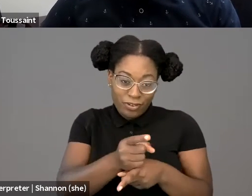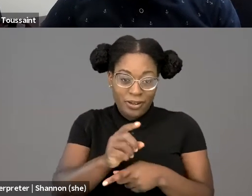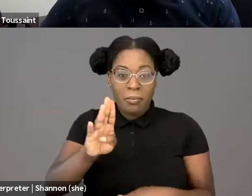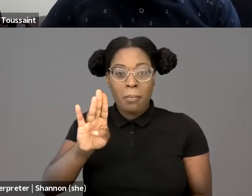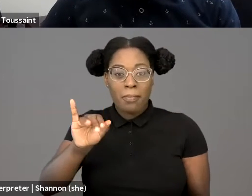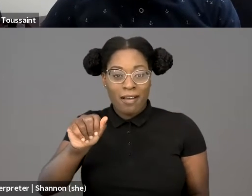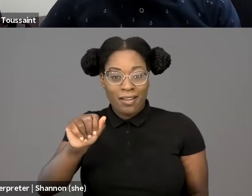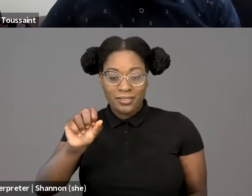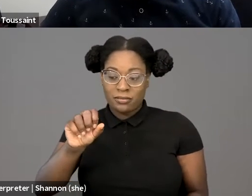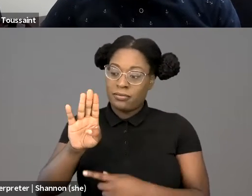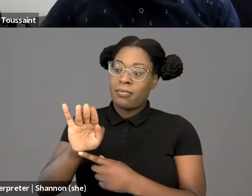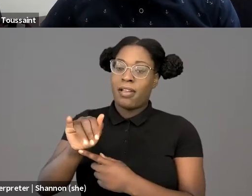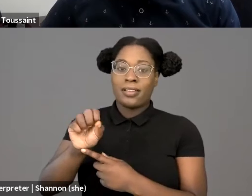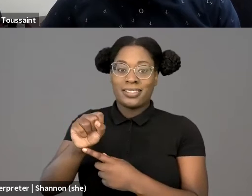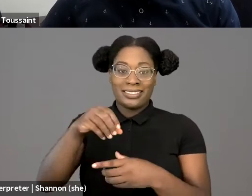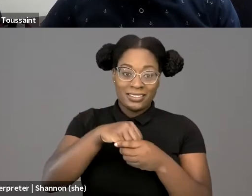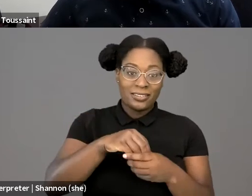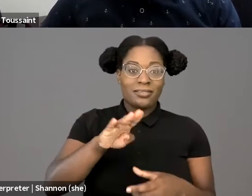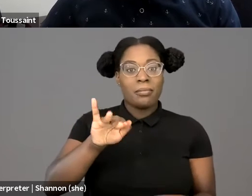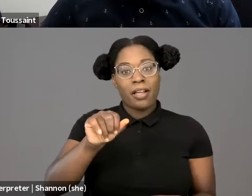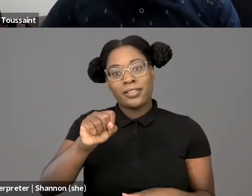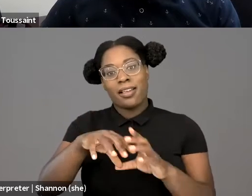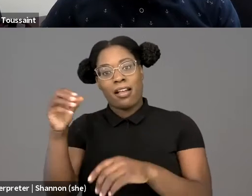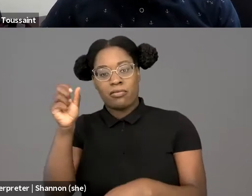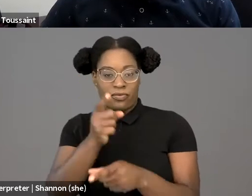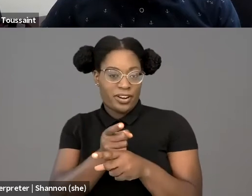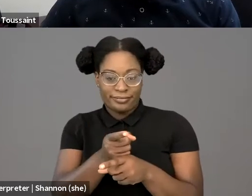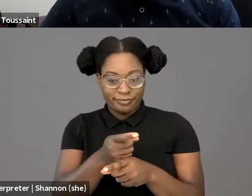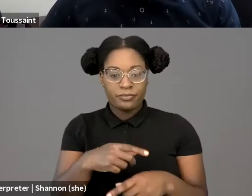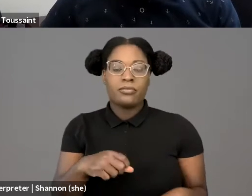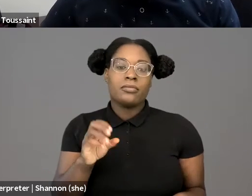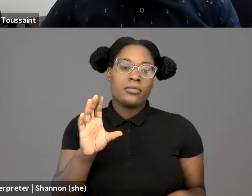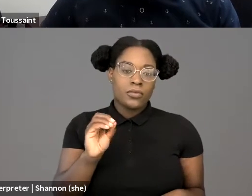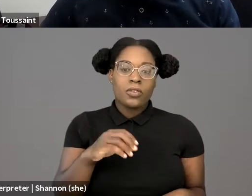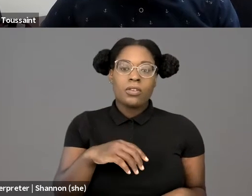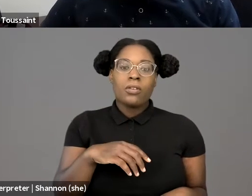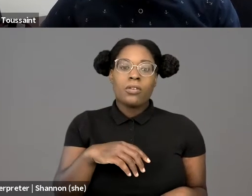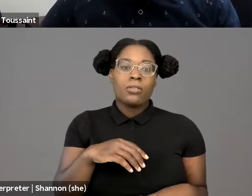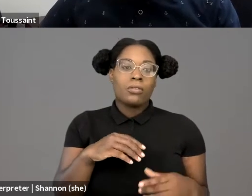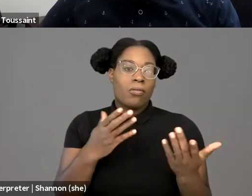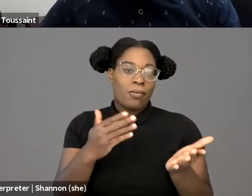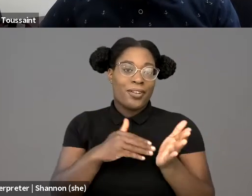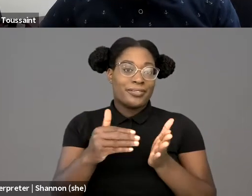that technology has been anything but an innocent bystander when it comes to things like mass incarceration.